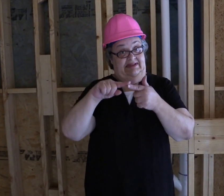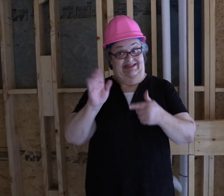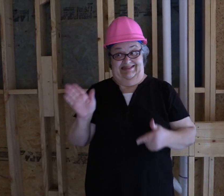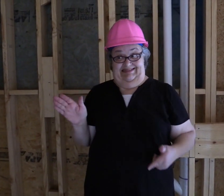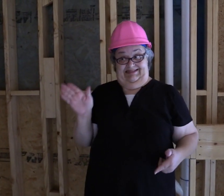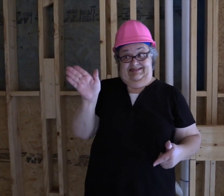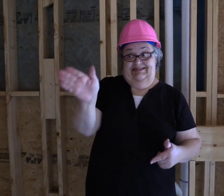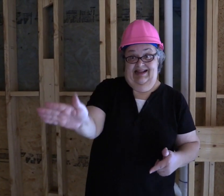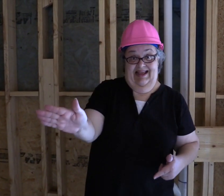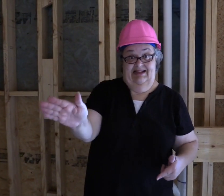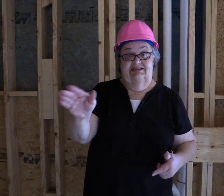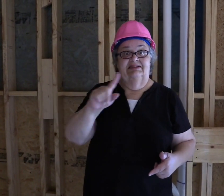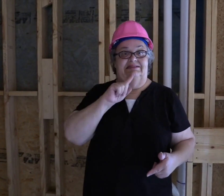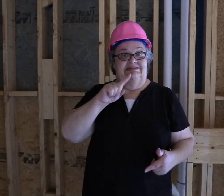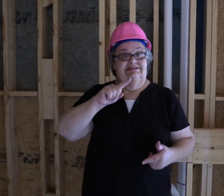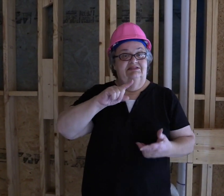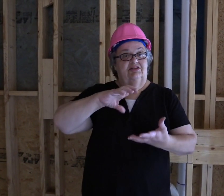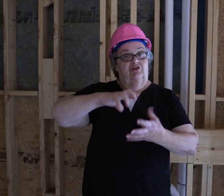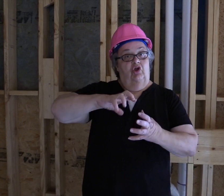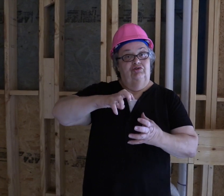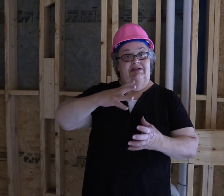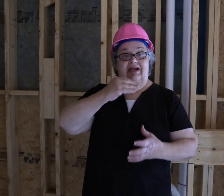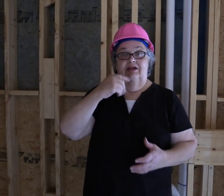Next to the shower/tub is the laundry closet.